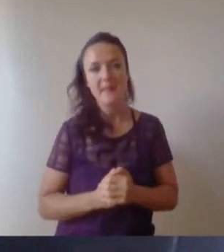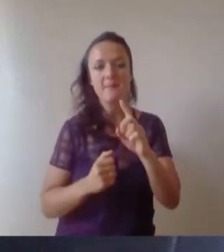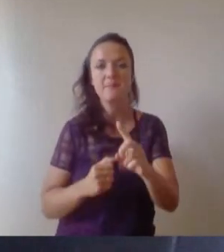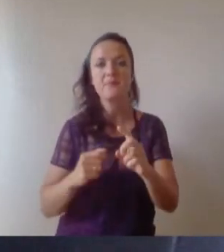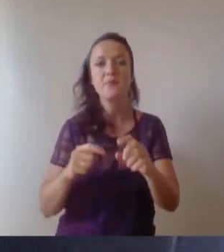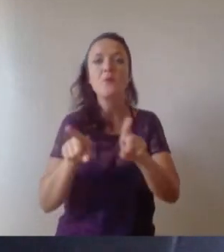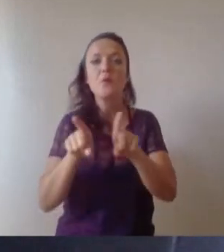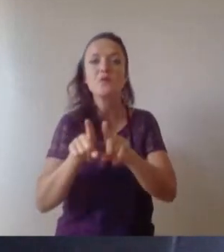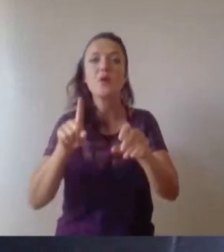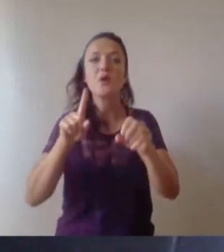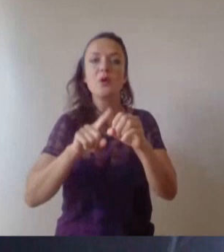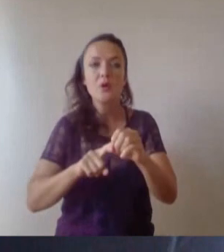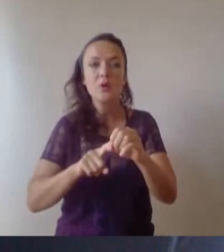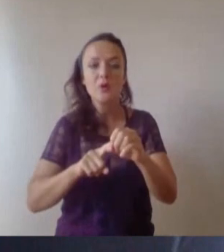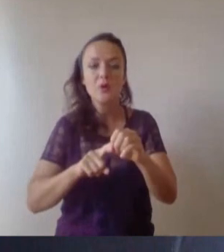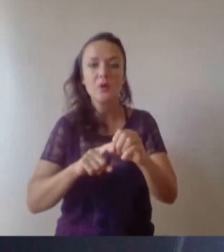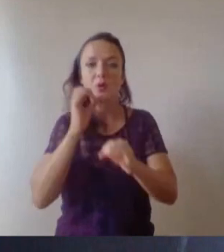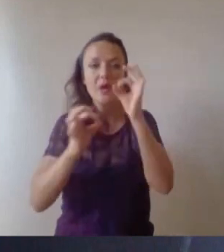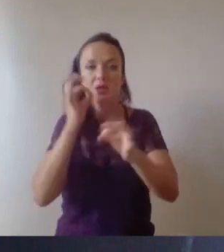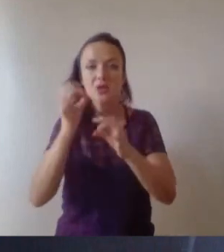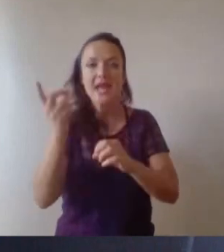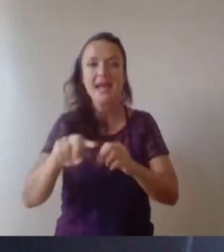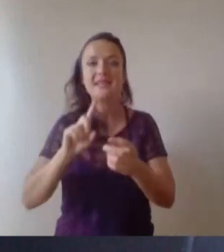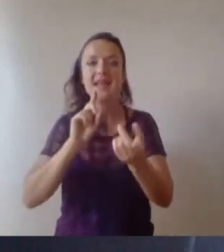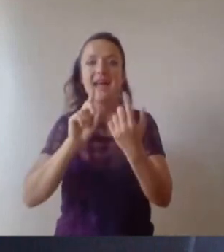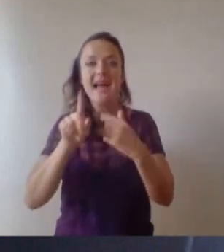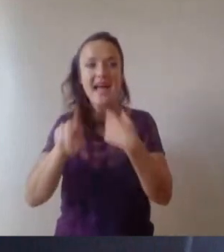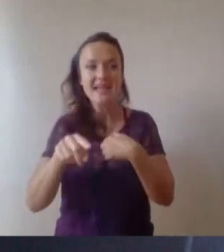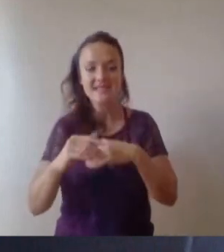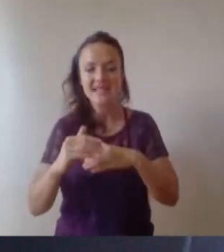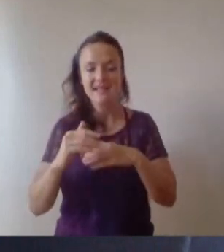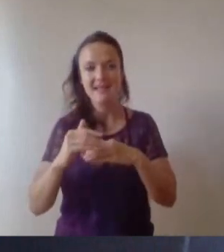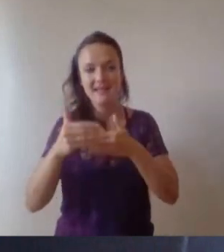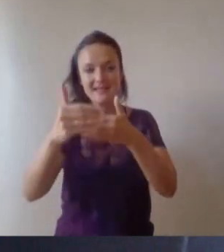during the event and we'll do that shortly. The event will be recorded